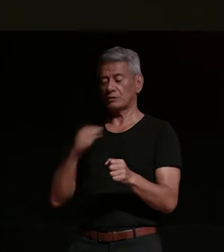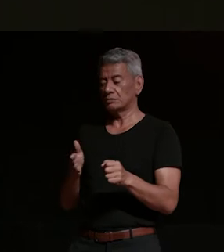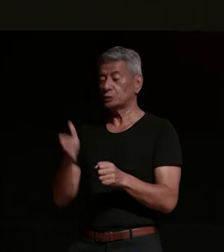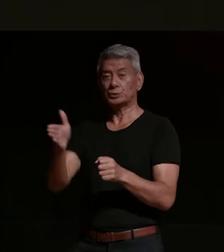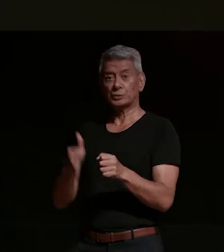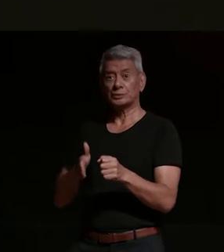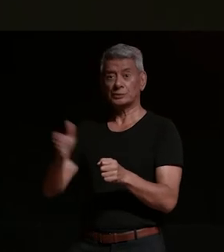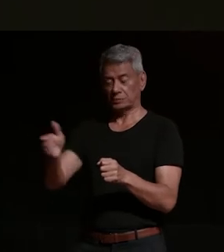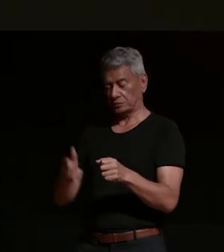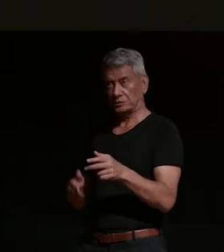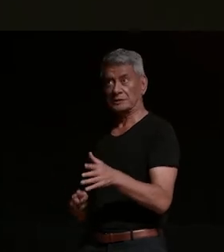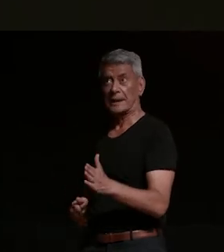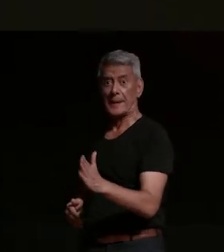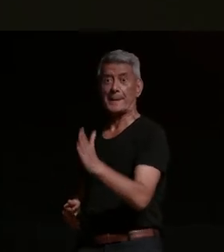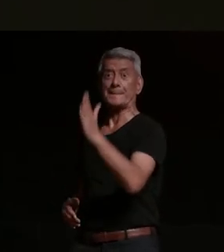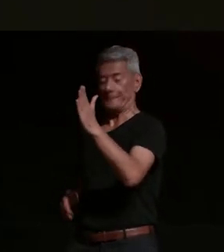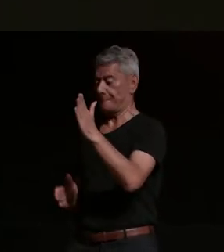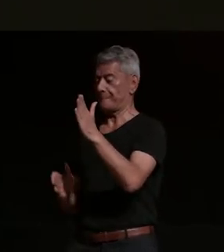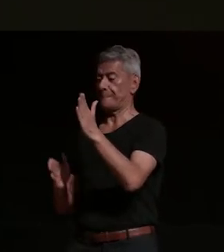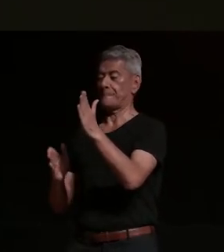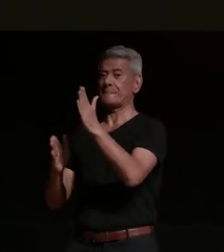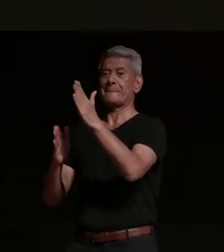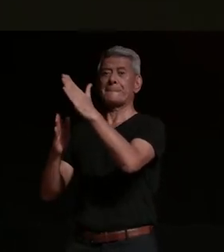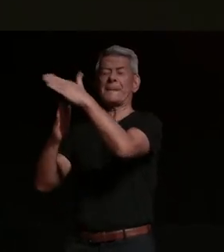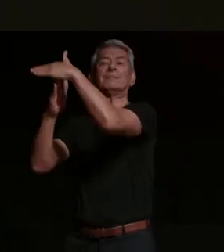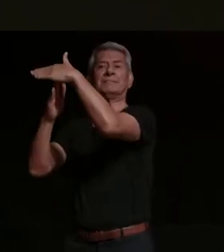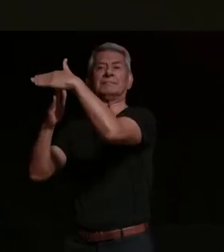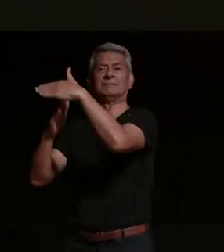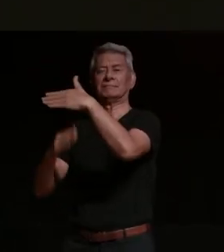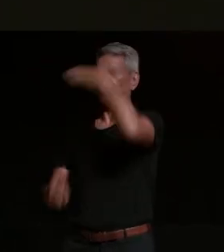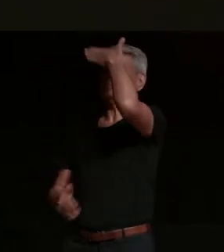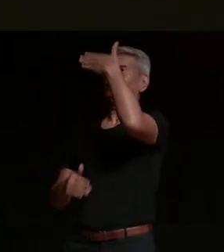halfway up this car and he's just turned right for no reason straight into me and i've gone [ __ ]